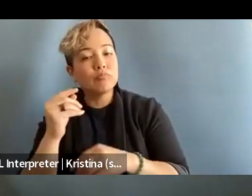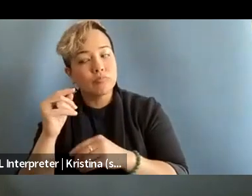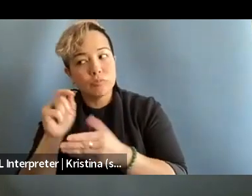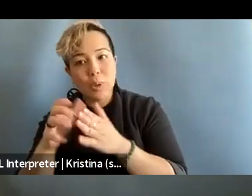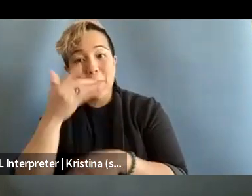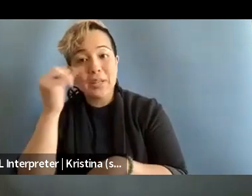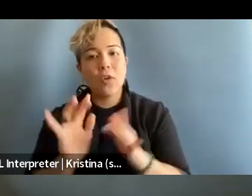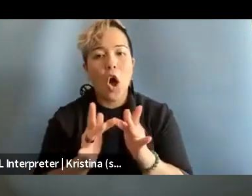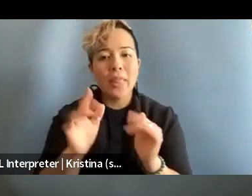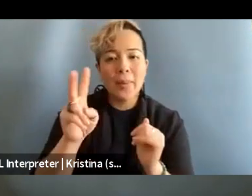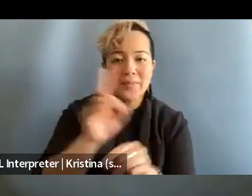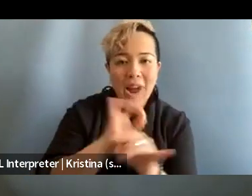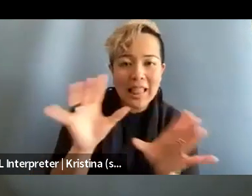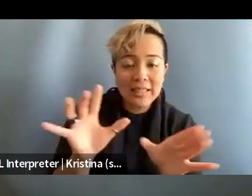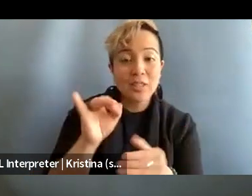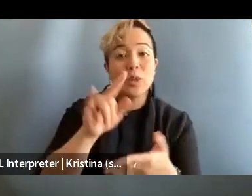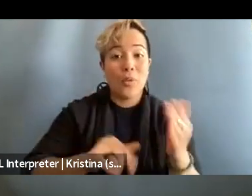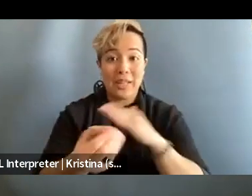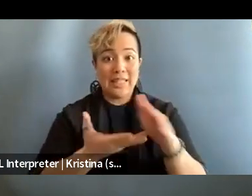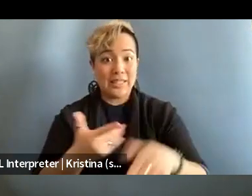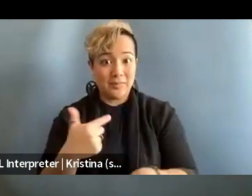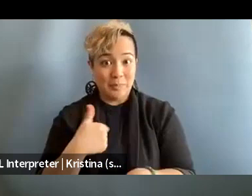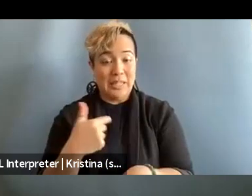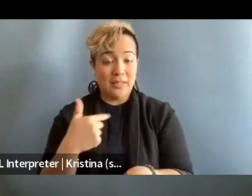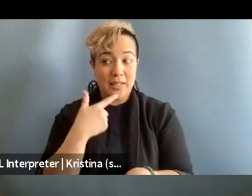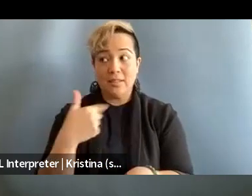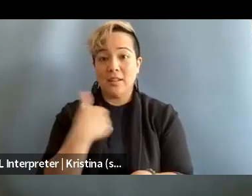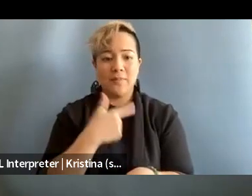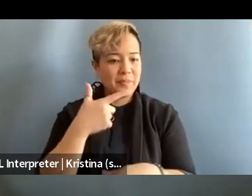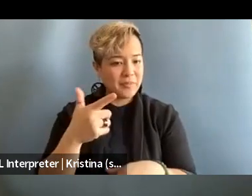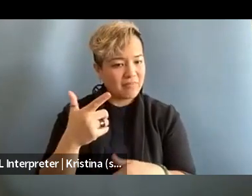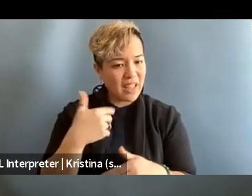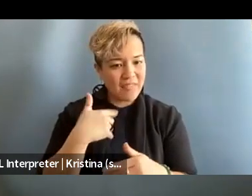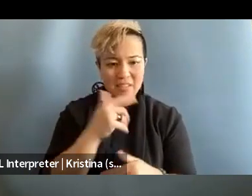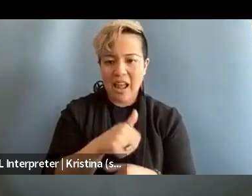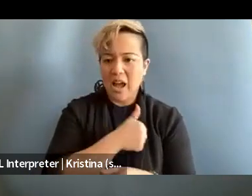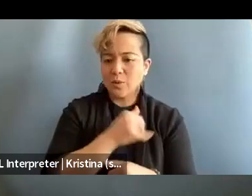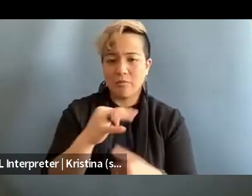And what that says to us is that essentially there's an attitude of, I didn't sign up for this,